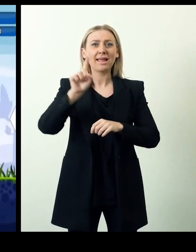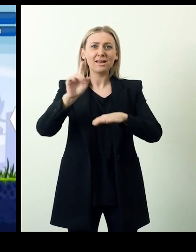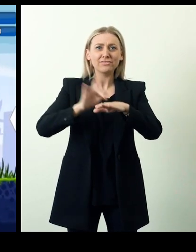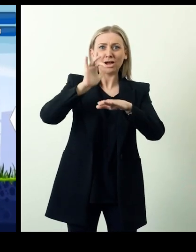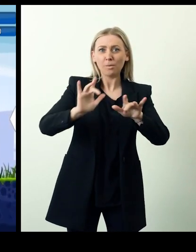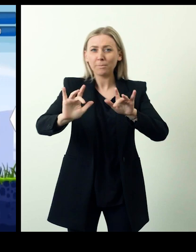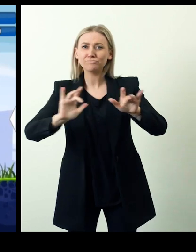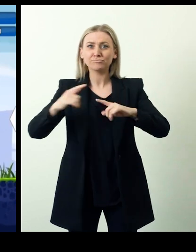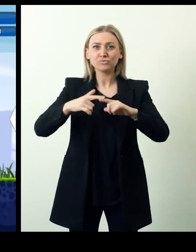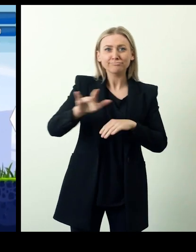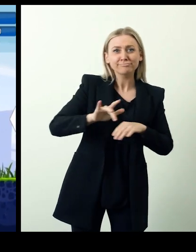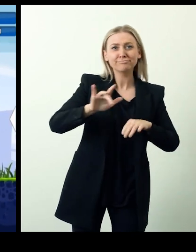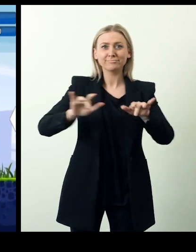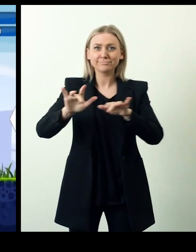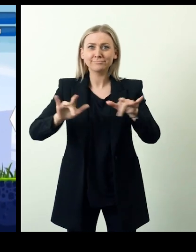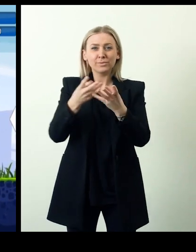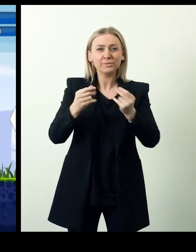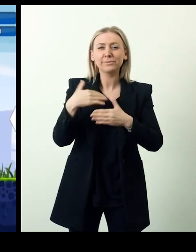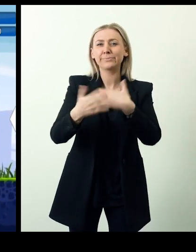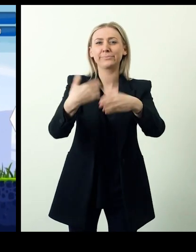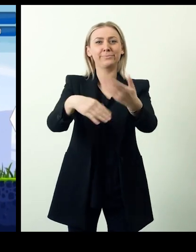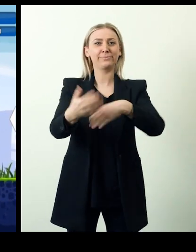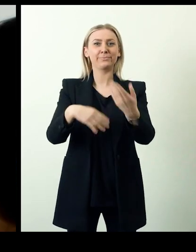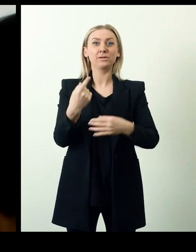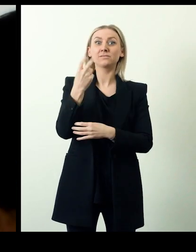sensitive iconographic keys that enable operation without much effort.